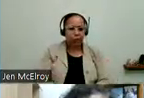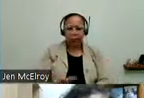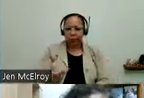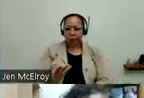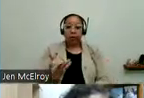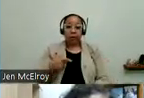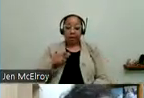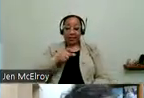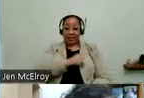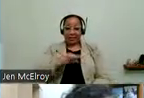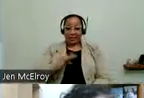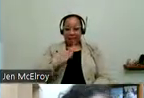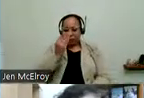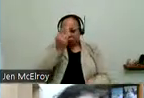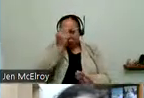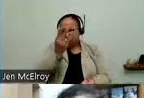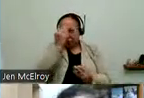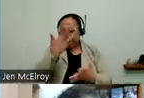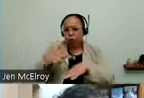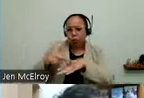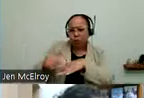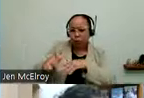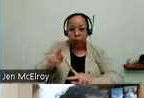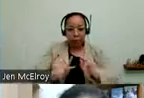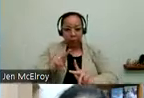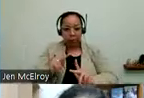frontline staff who provide information on the phone. People who call us for